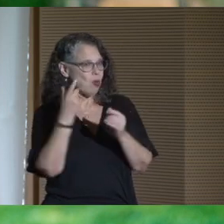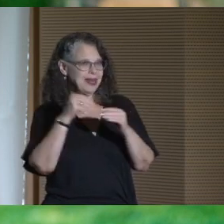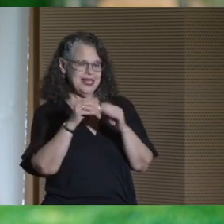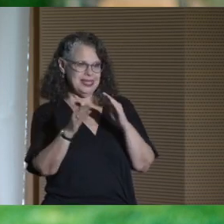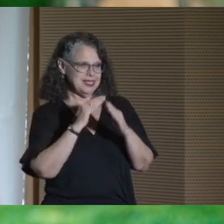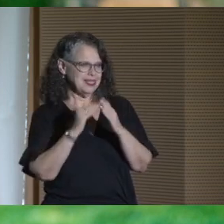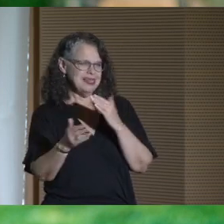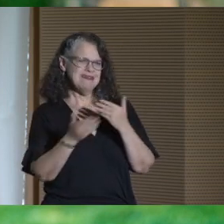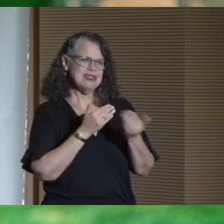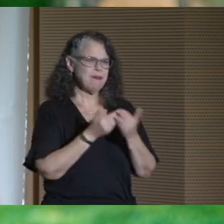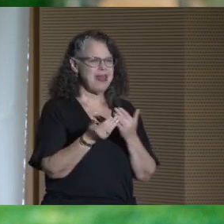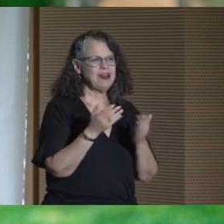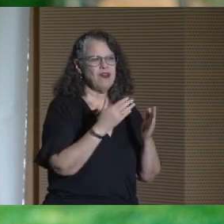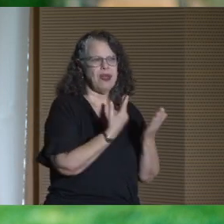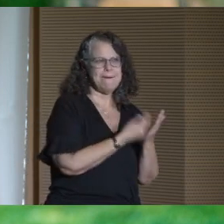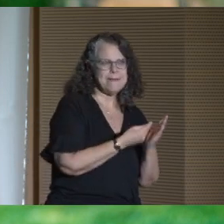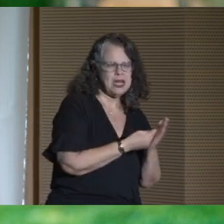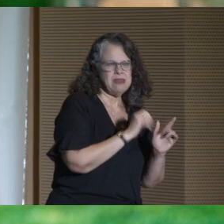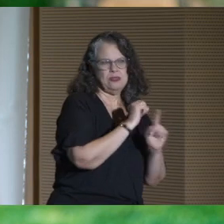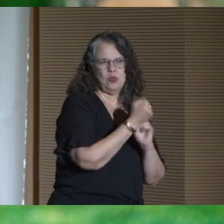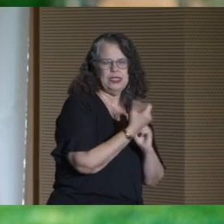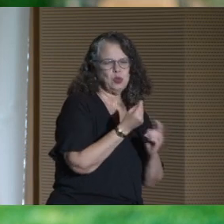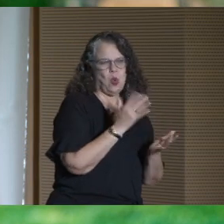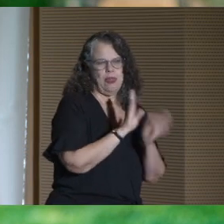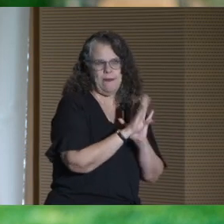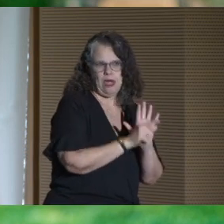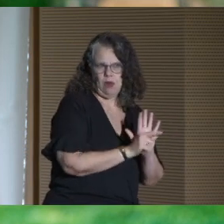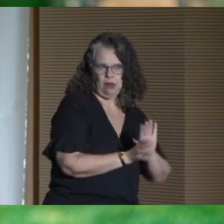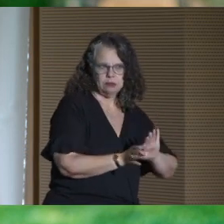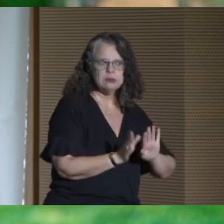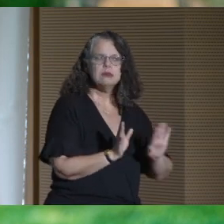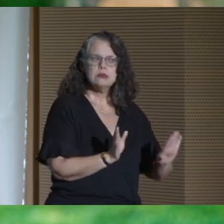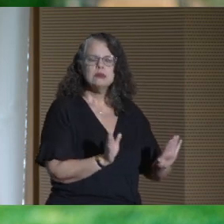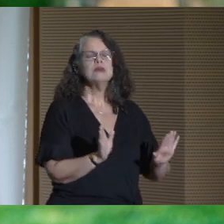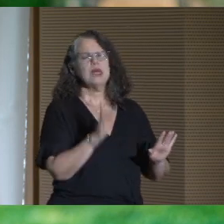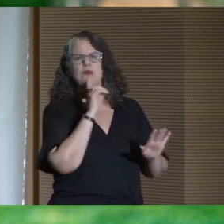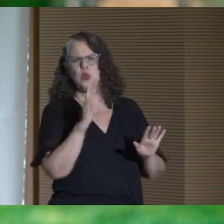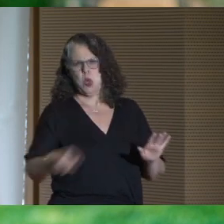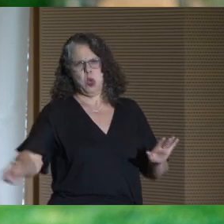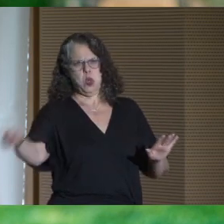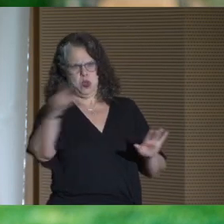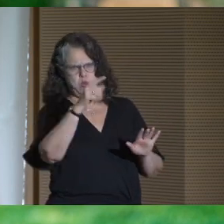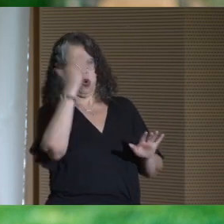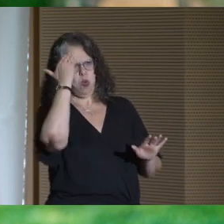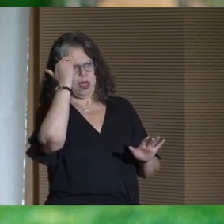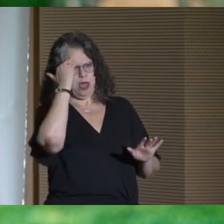regardless of means or background. I am sure everyone here is well aware